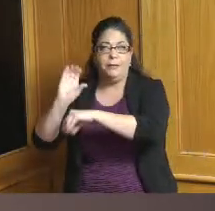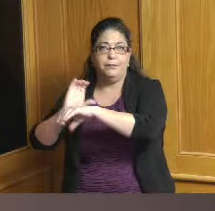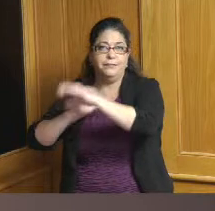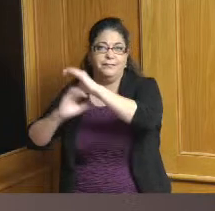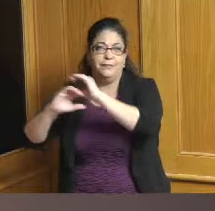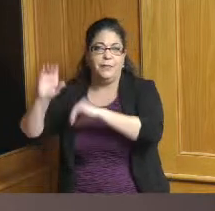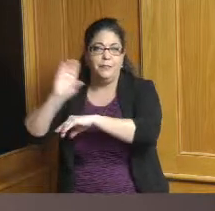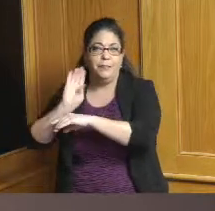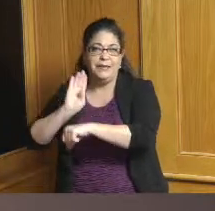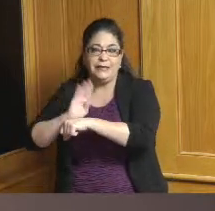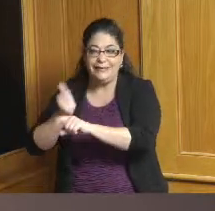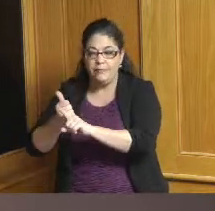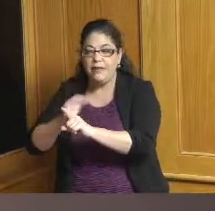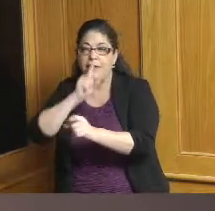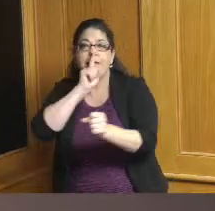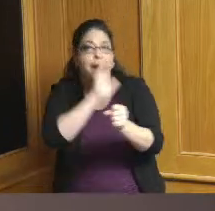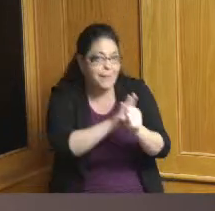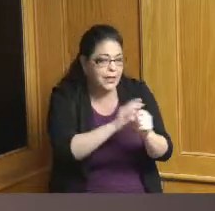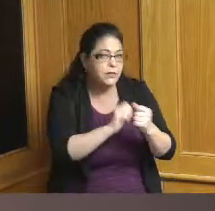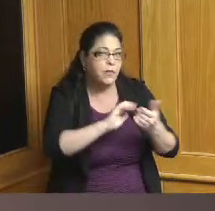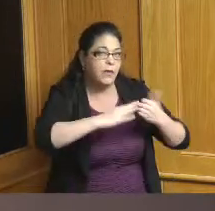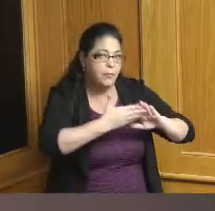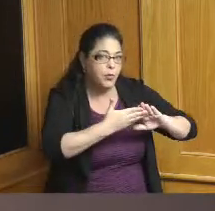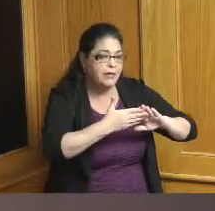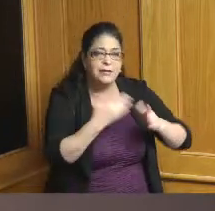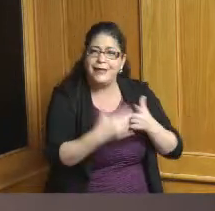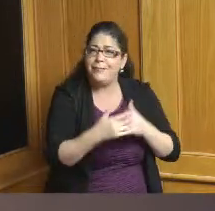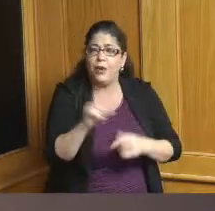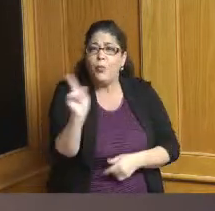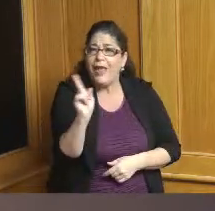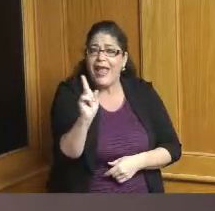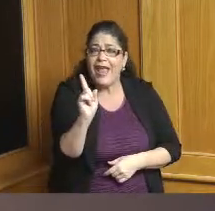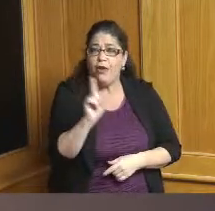to the community whether that's Hamilton County greater Cincinnati or even with us here in